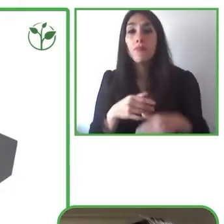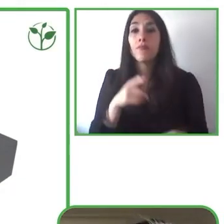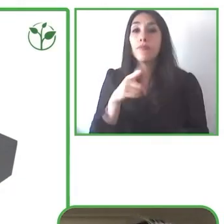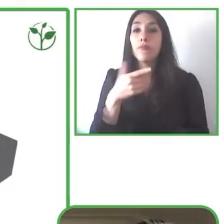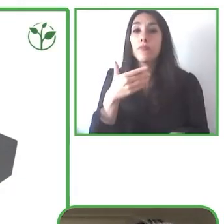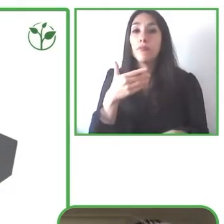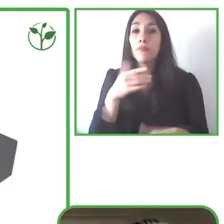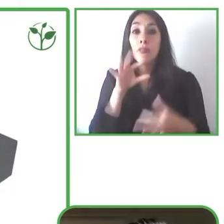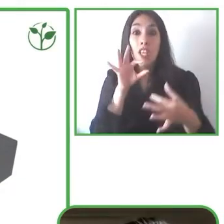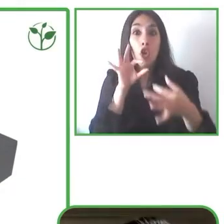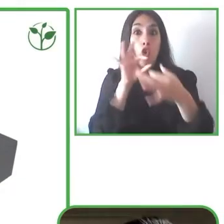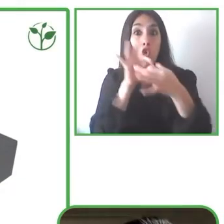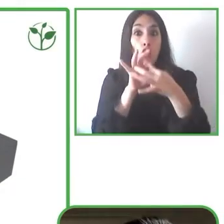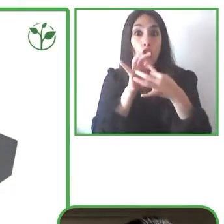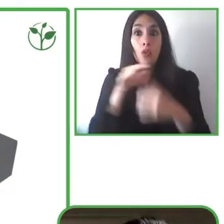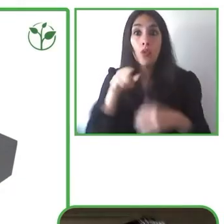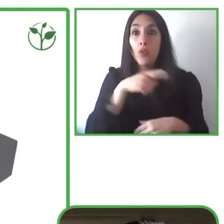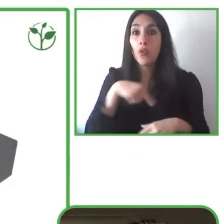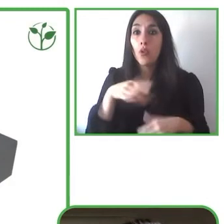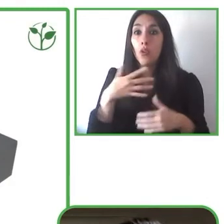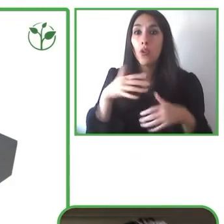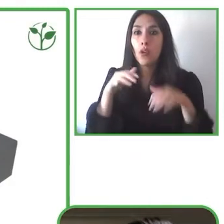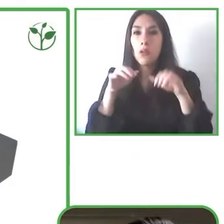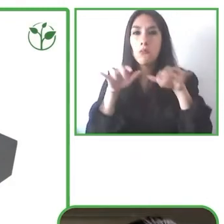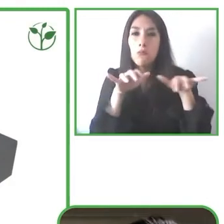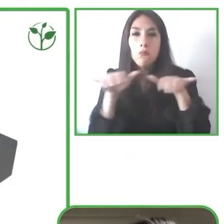no mechanical repairs in the end compared to the other solutions